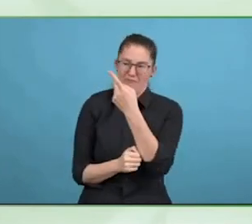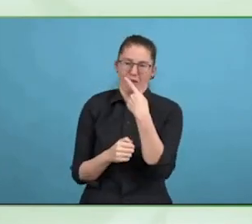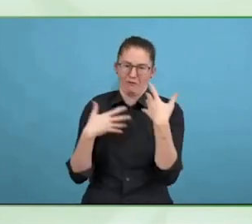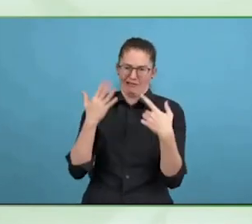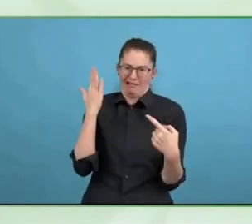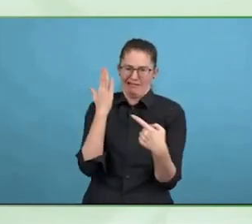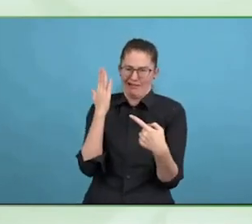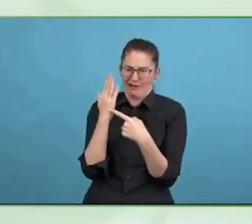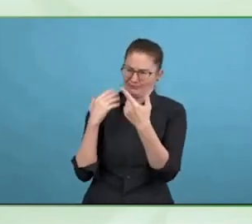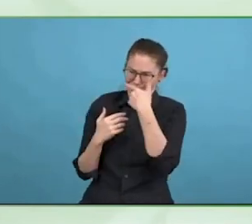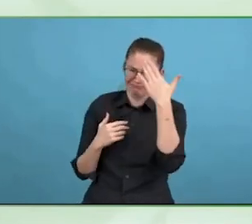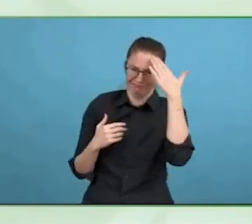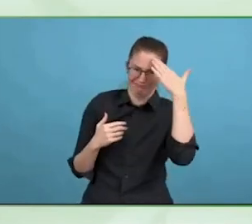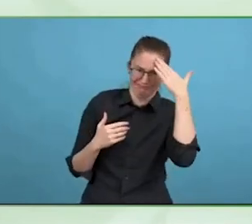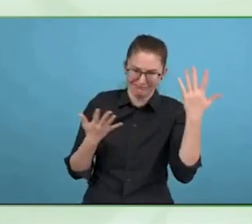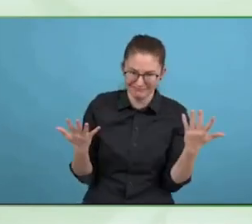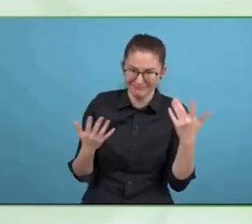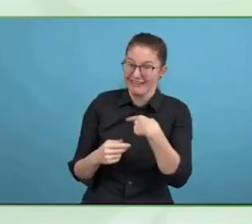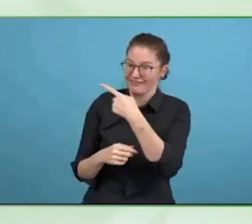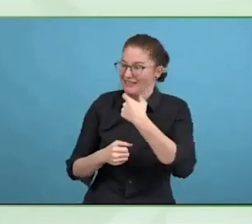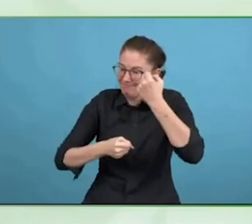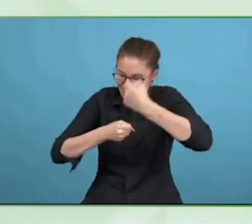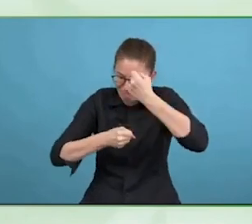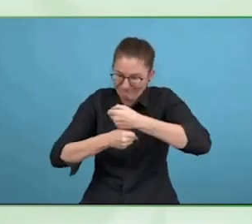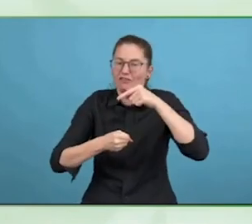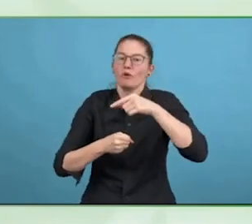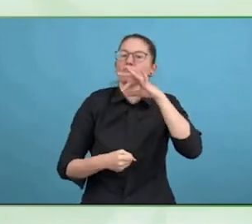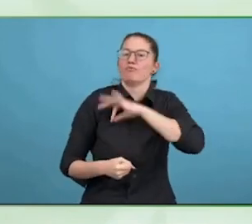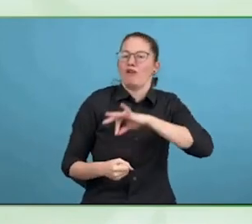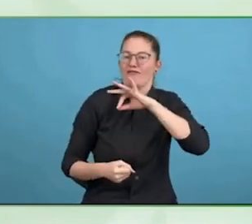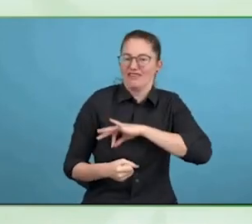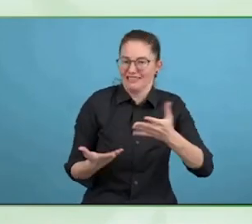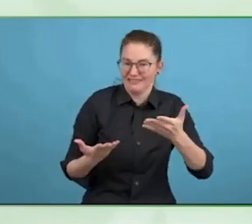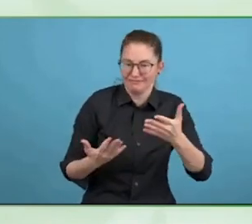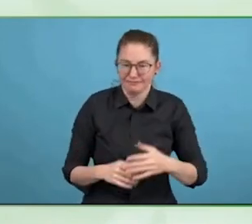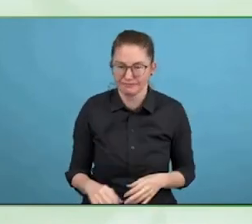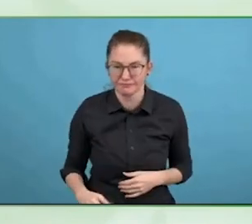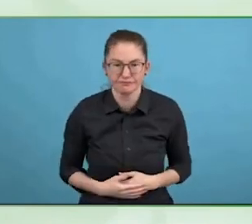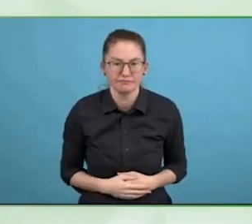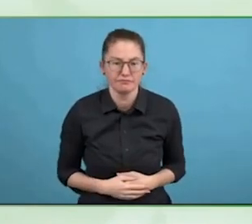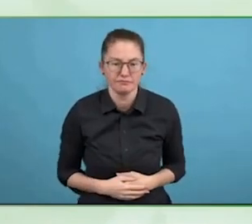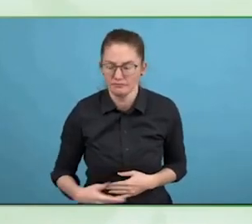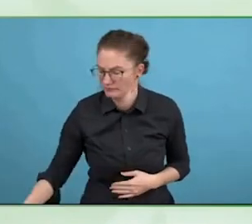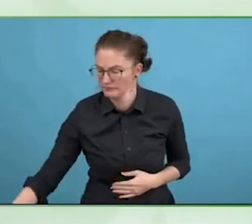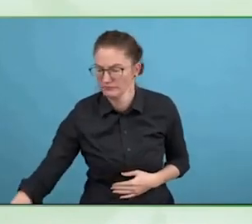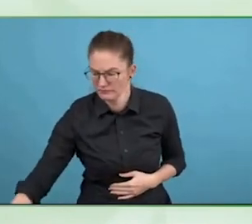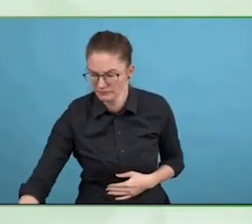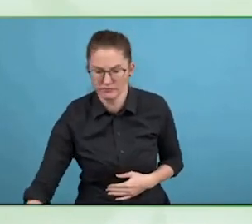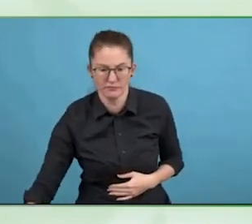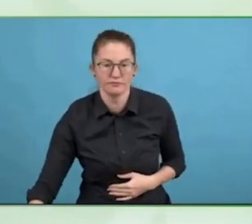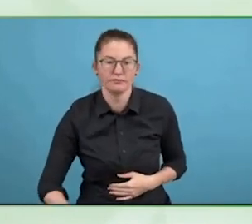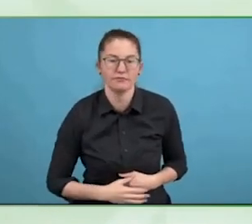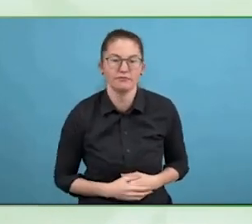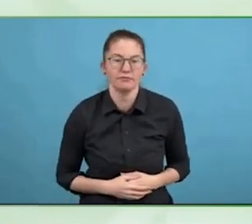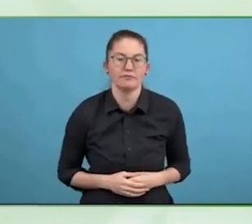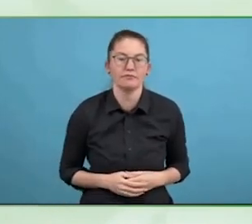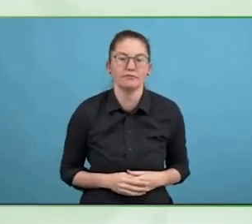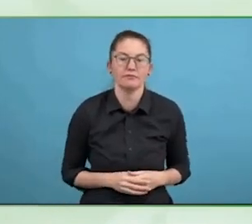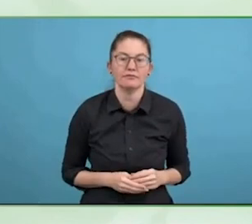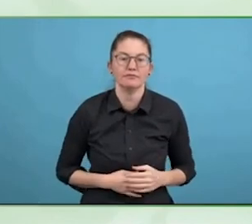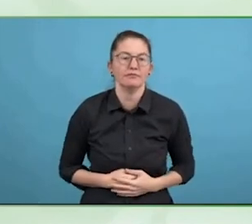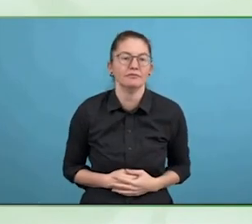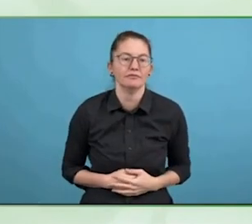So your decision in making assistant media, how does it come